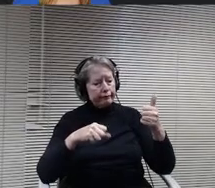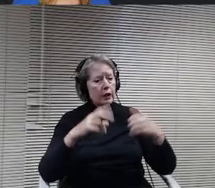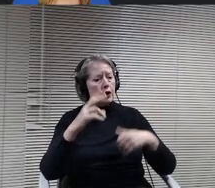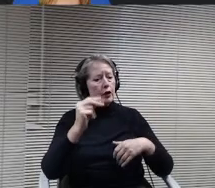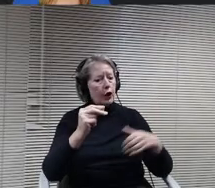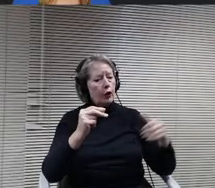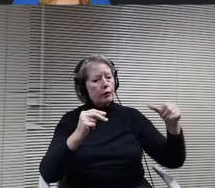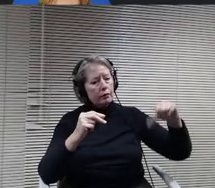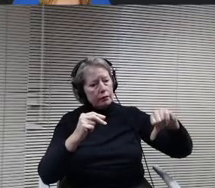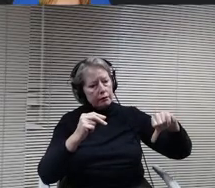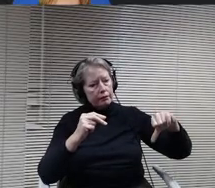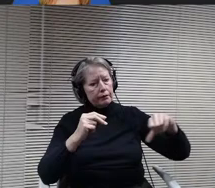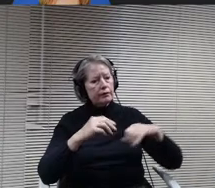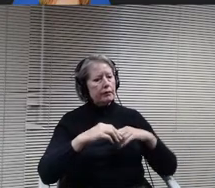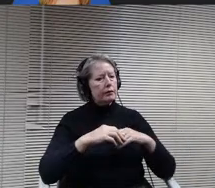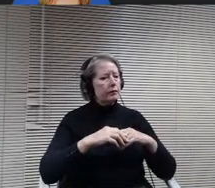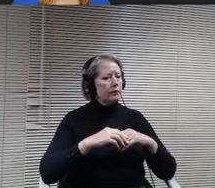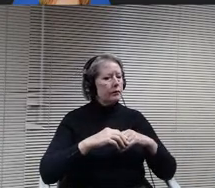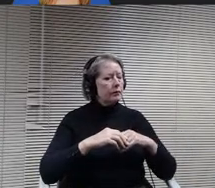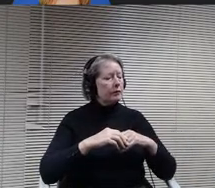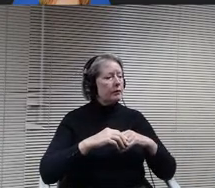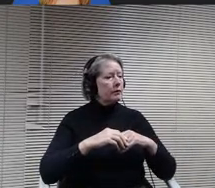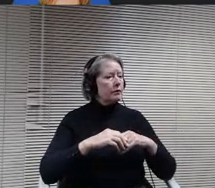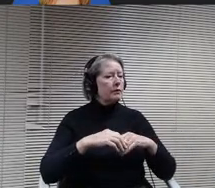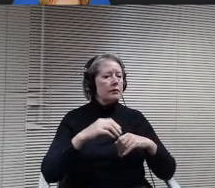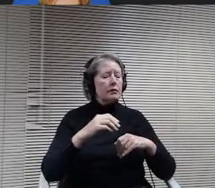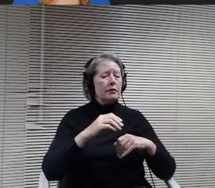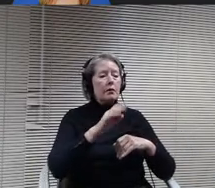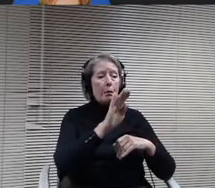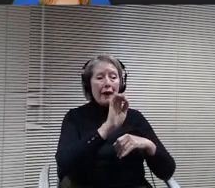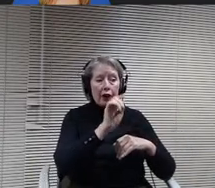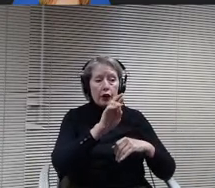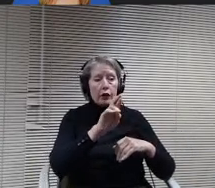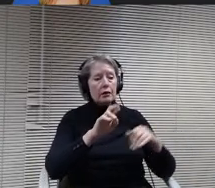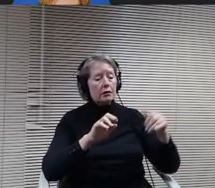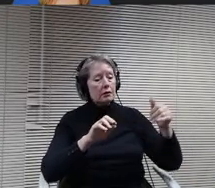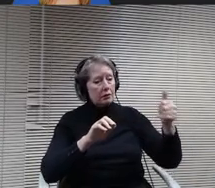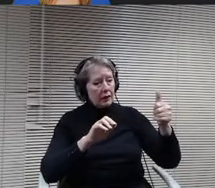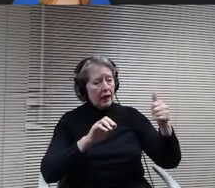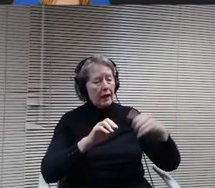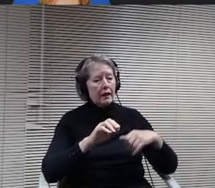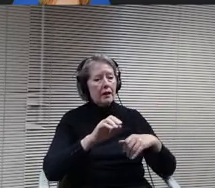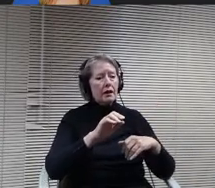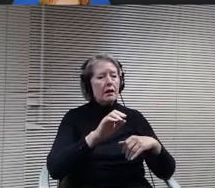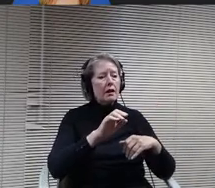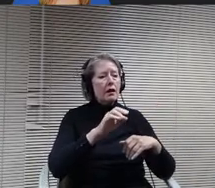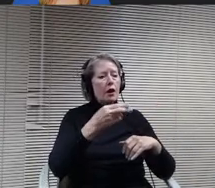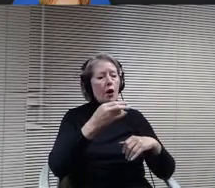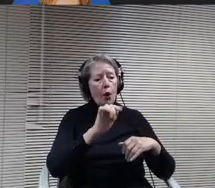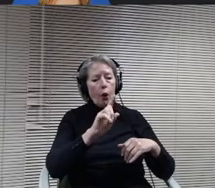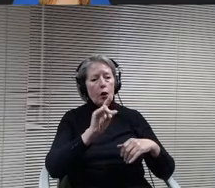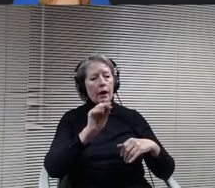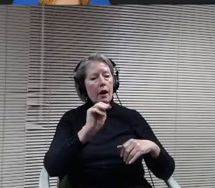I boardmember Becker. I remember Holcomb. I board member lasage.